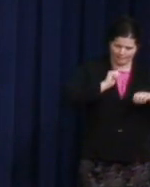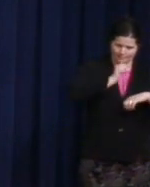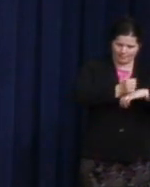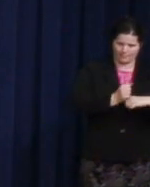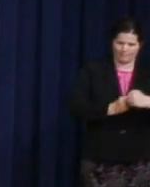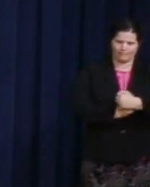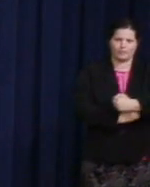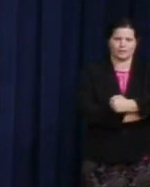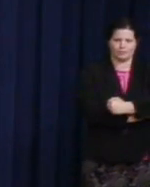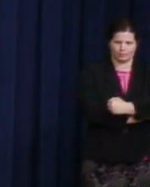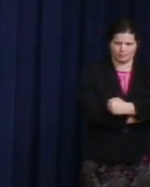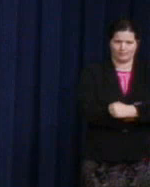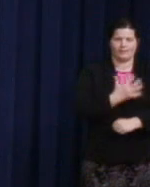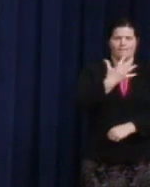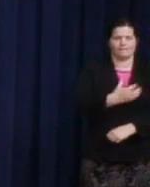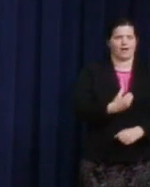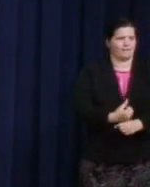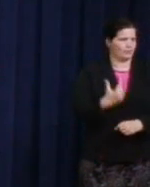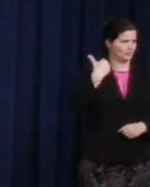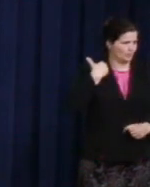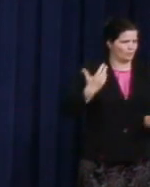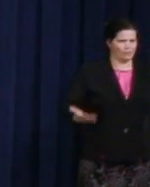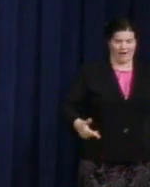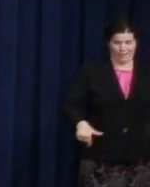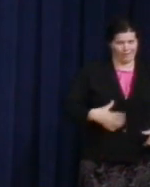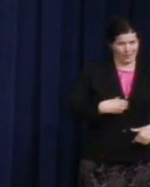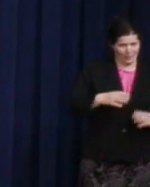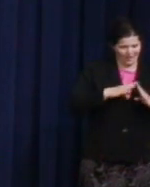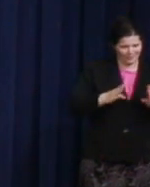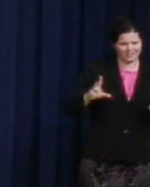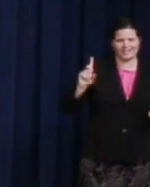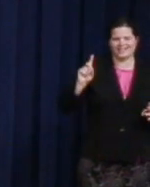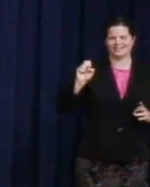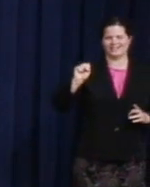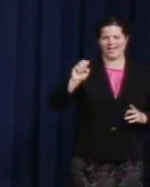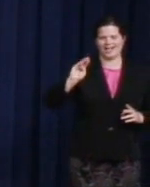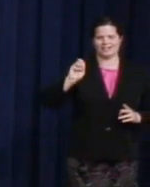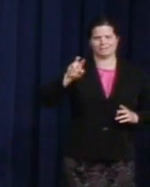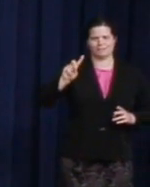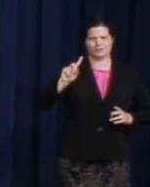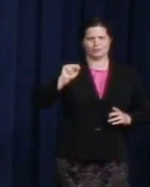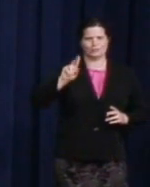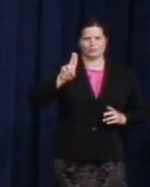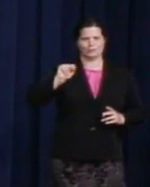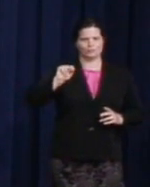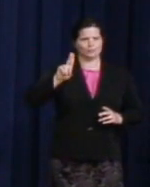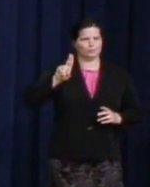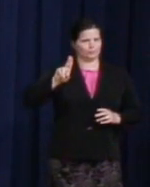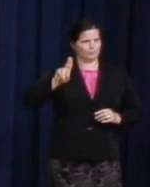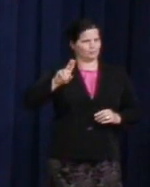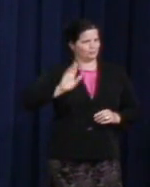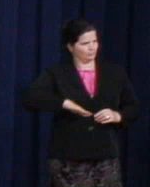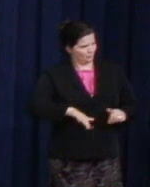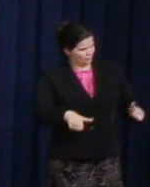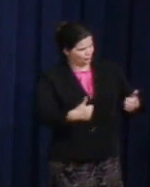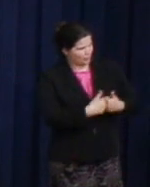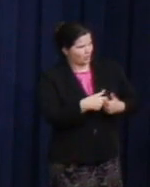at the White House, challenged us to do more, that we had to -- that we had a martyr, someone who died for other people.